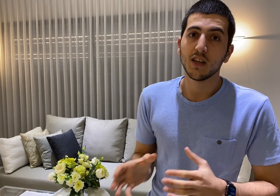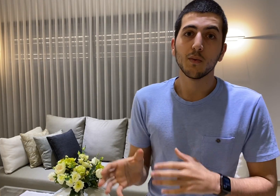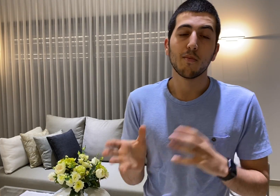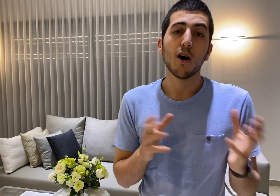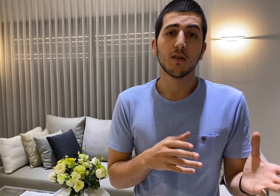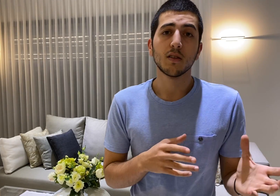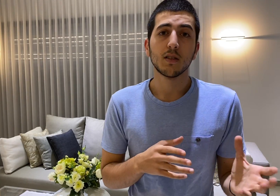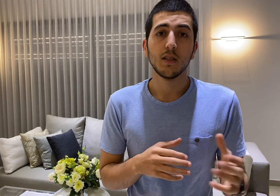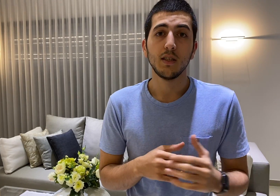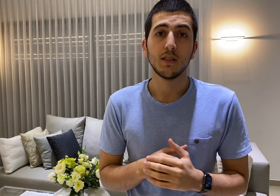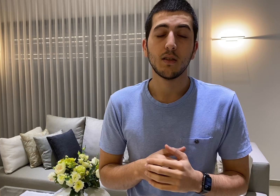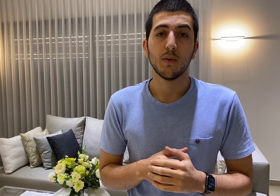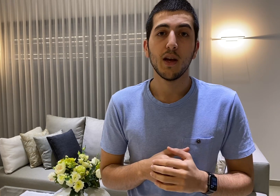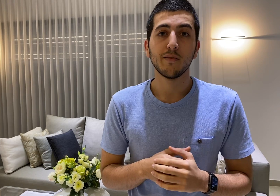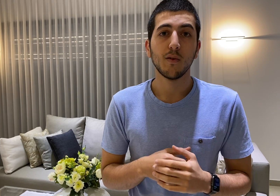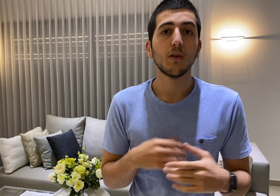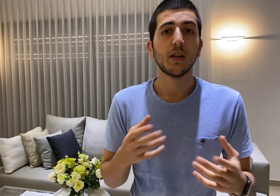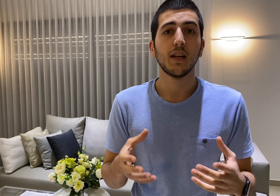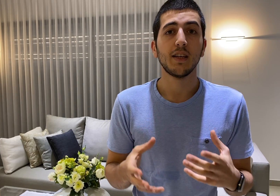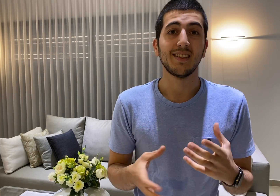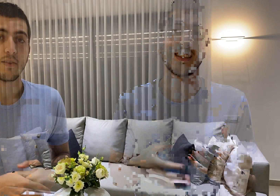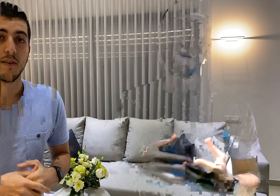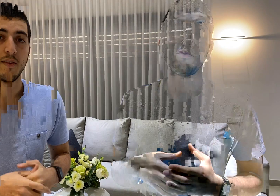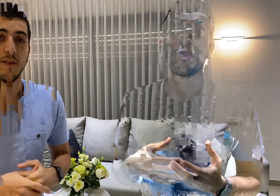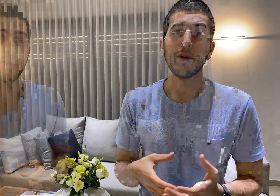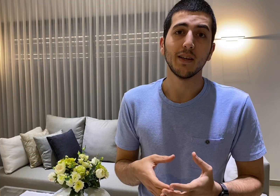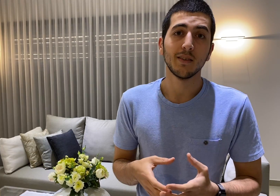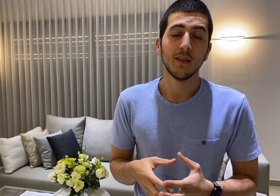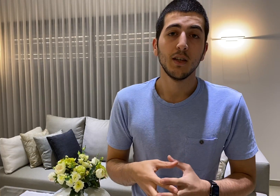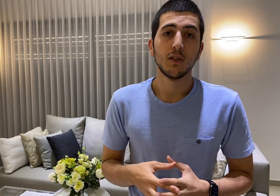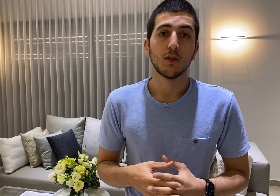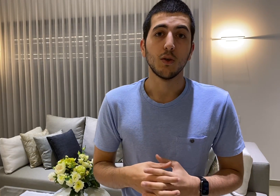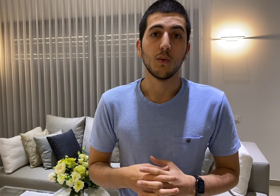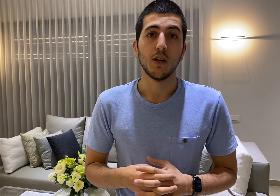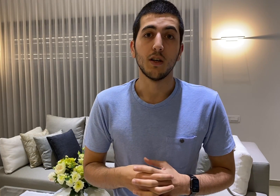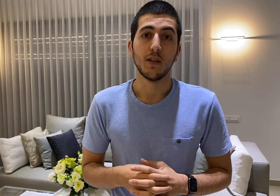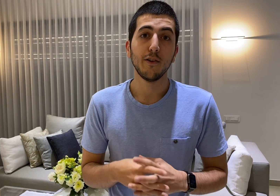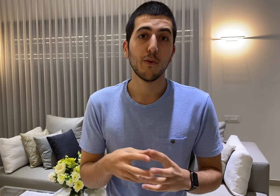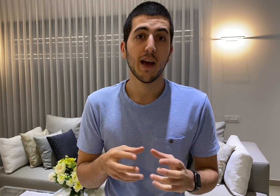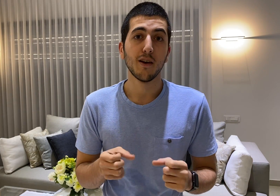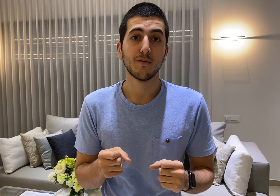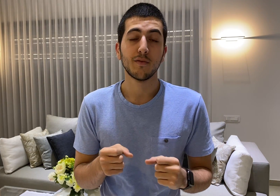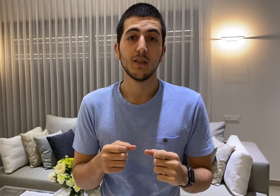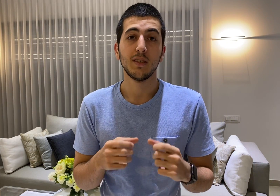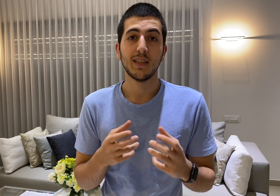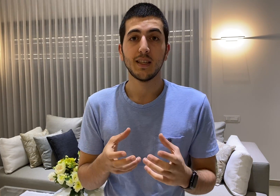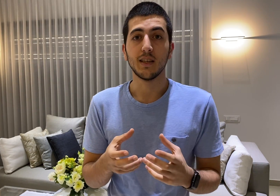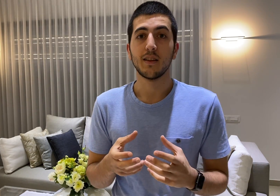with models is to have all the data in the same format so if we have data that